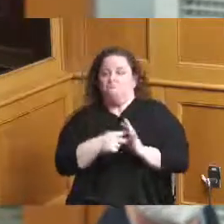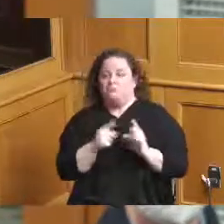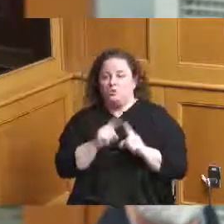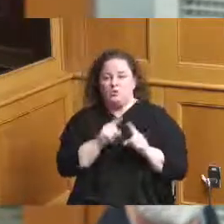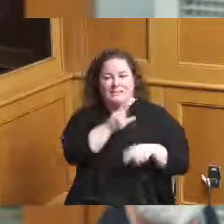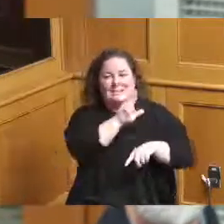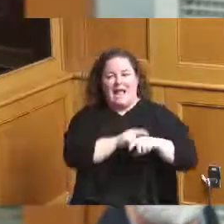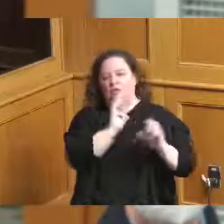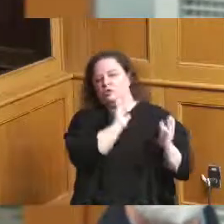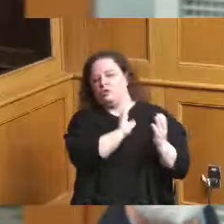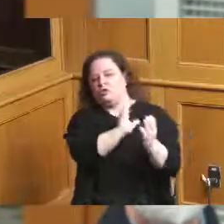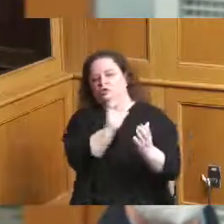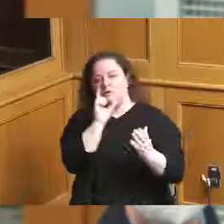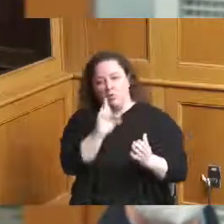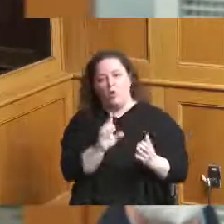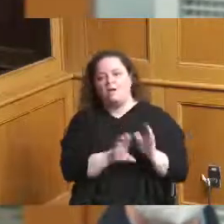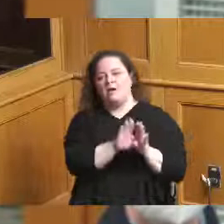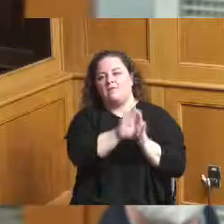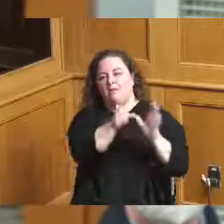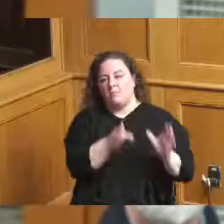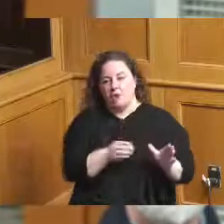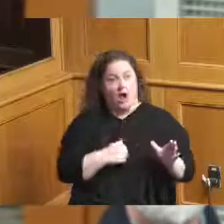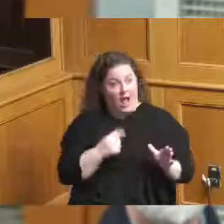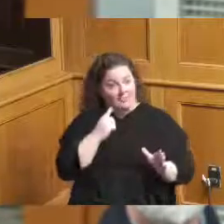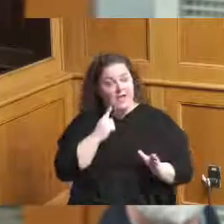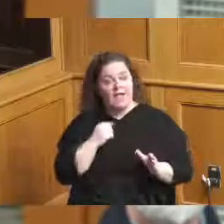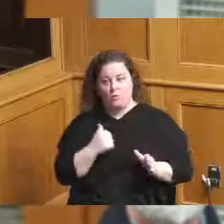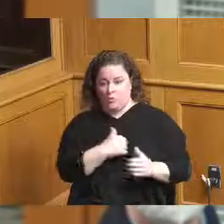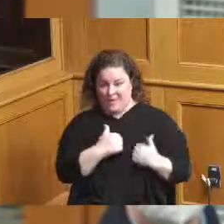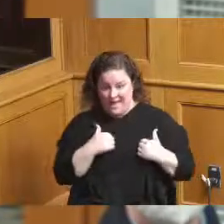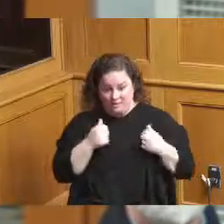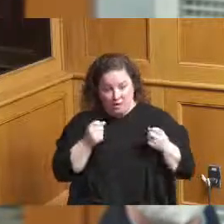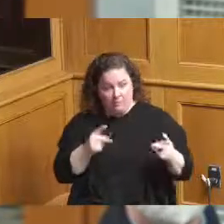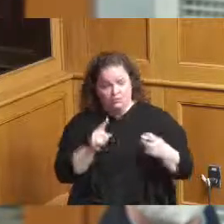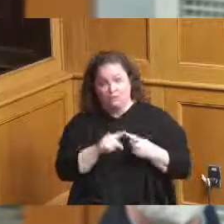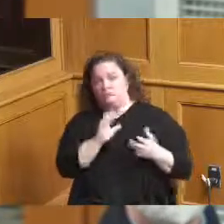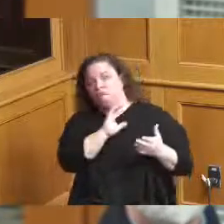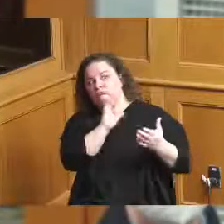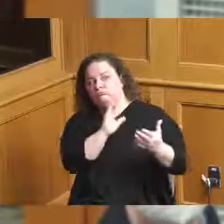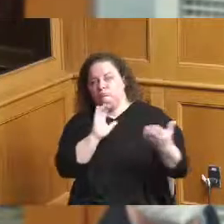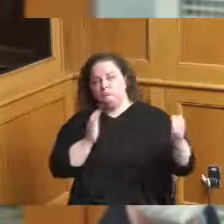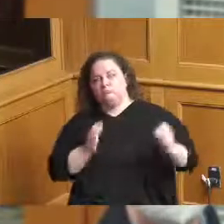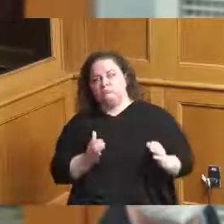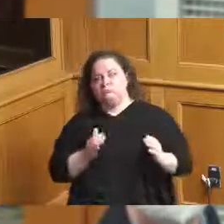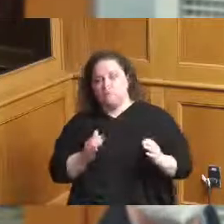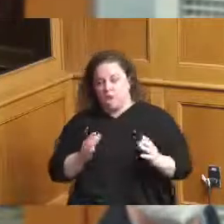real opportunity that we need to try to seek to have ownership minority ownership be a big part